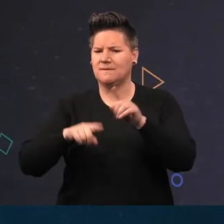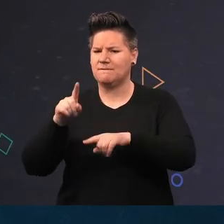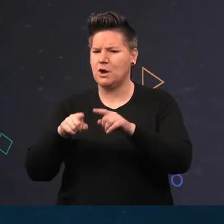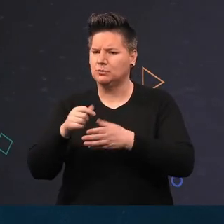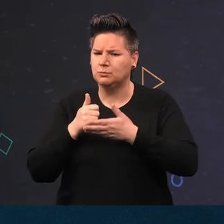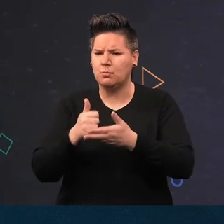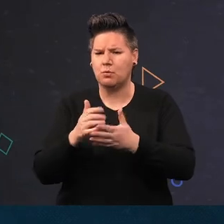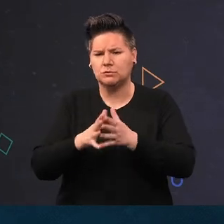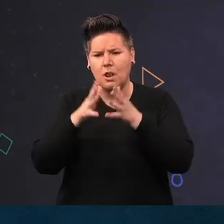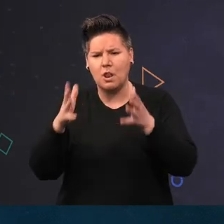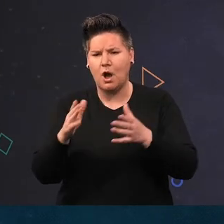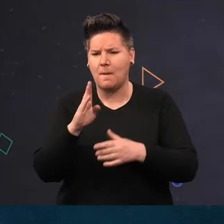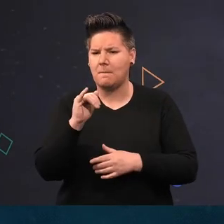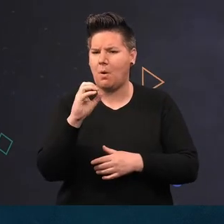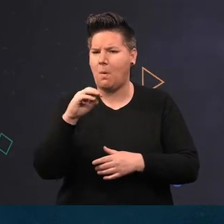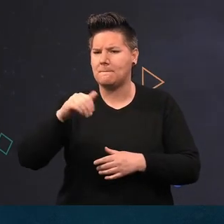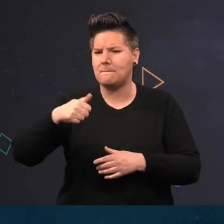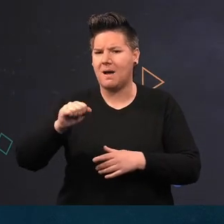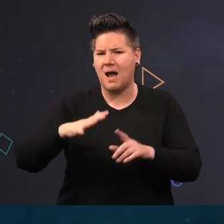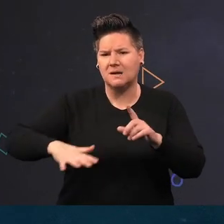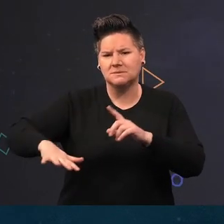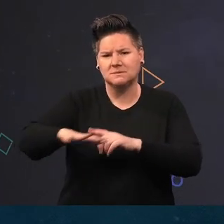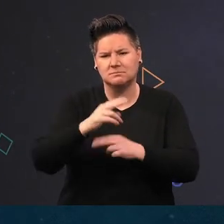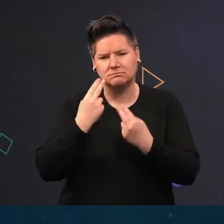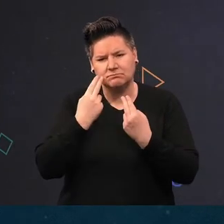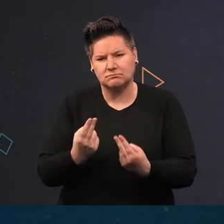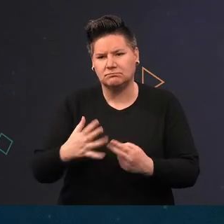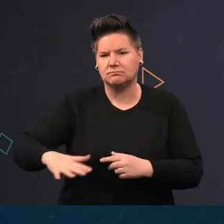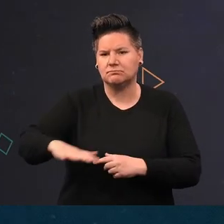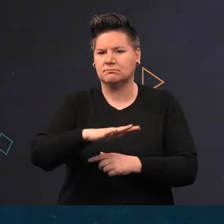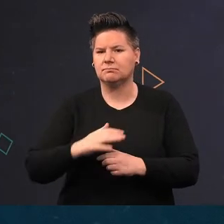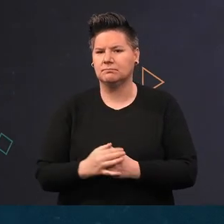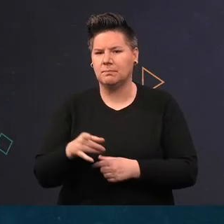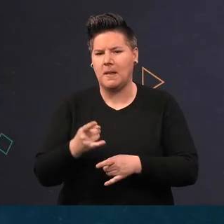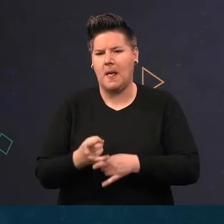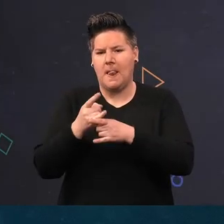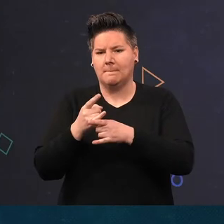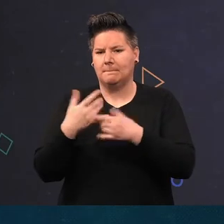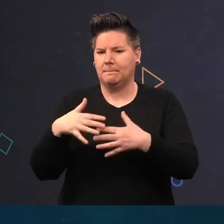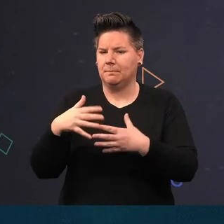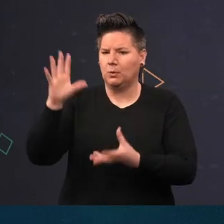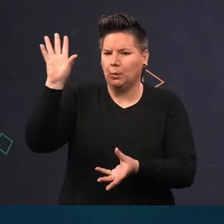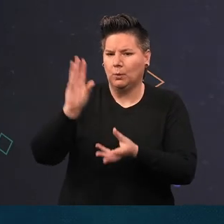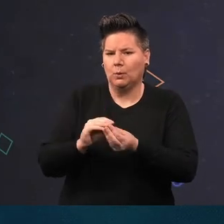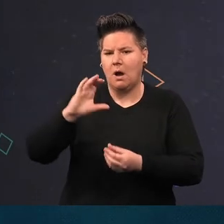and support a large amount of biomass which all helps draw down Carbon. So they're considered to